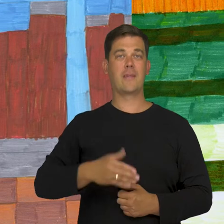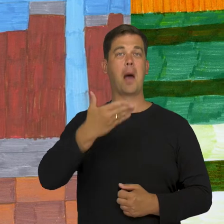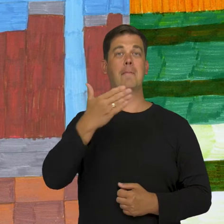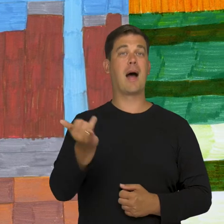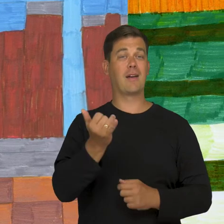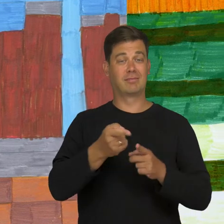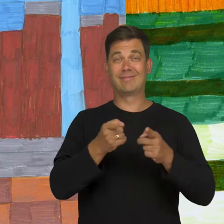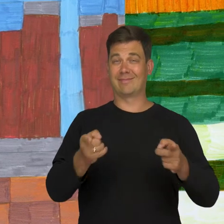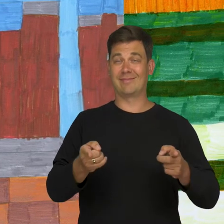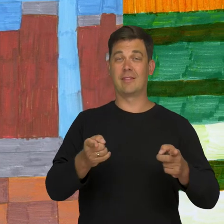I spend the May Day Picnic at home.